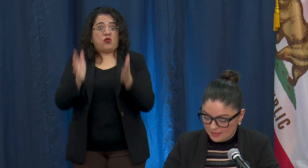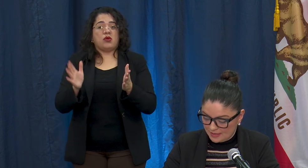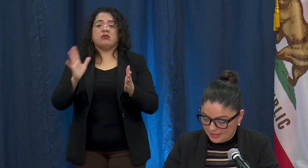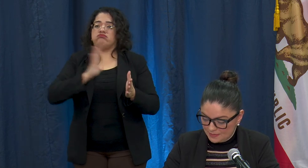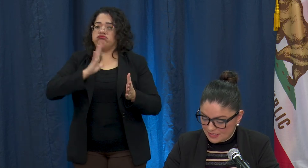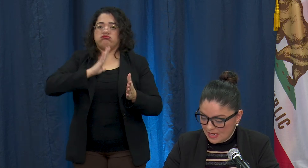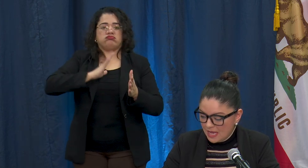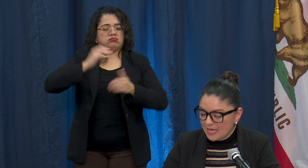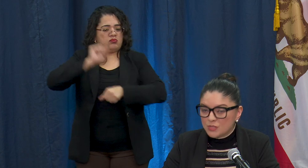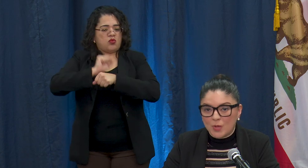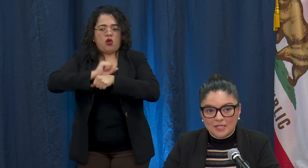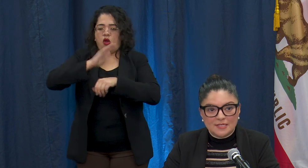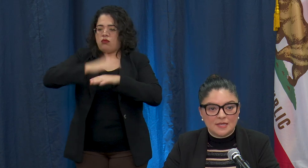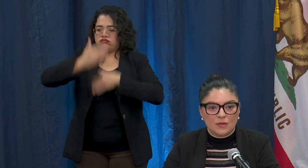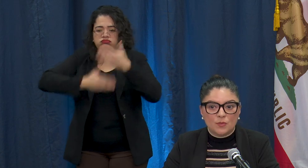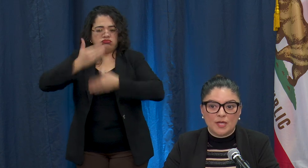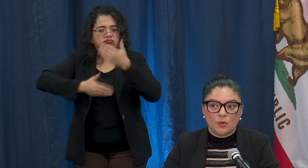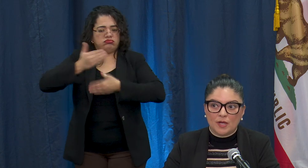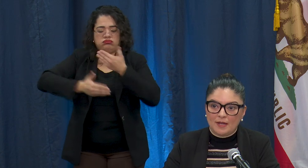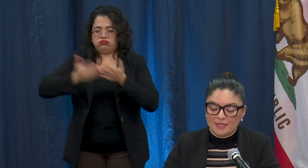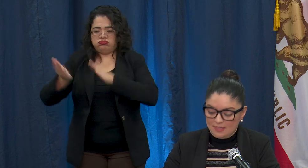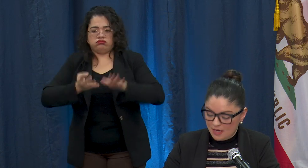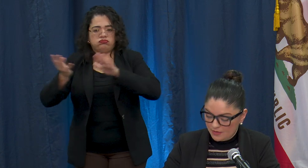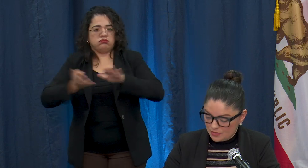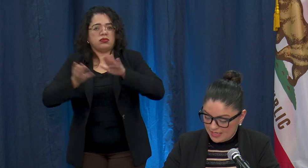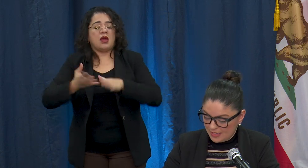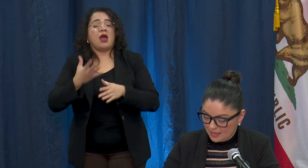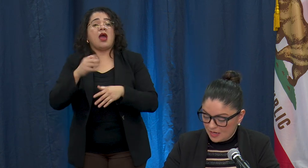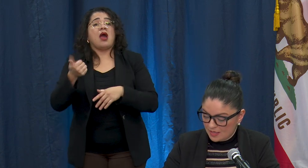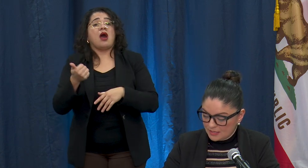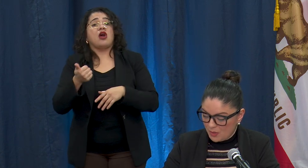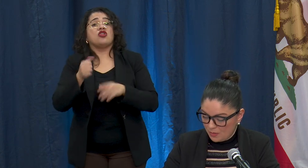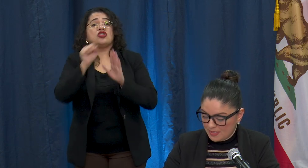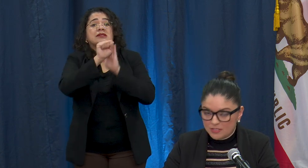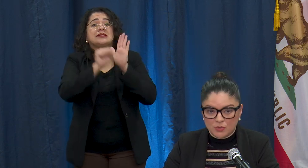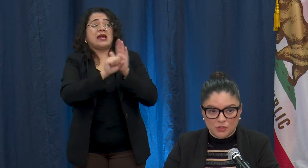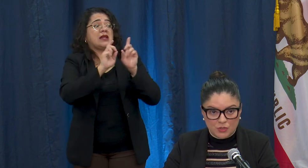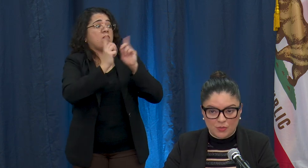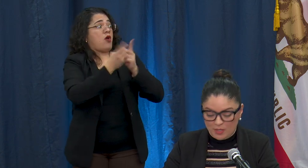claims as well as reorganizing other state departments to ensure that we are